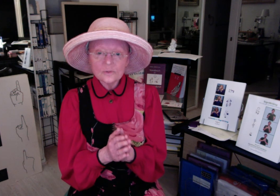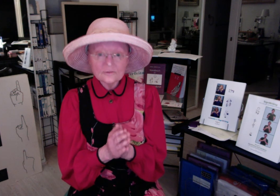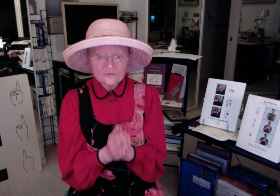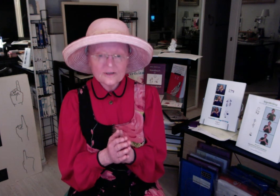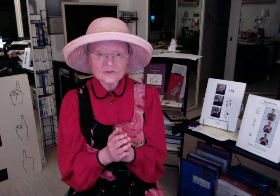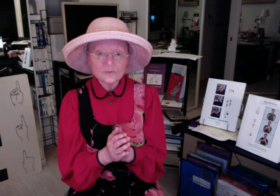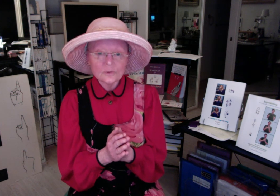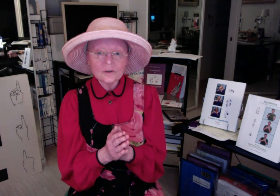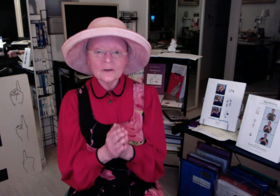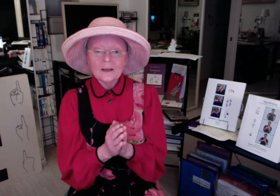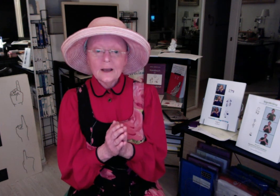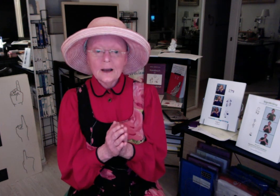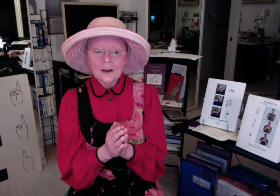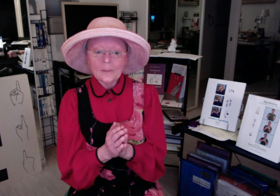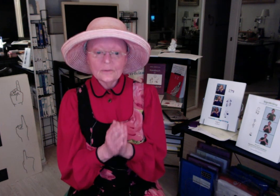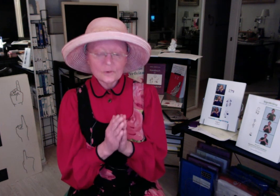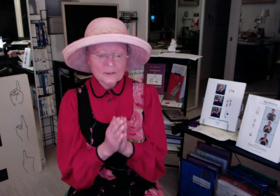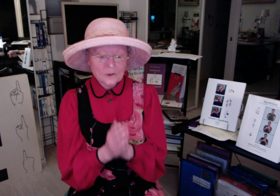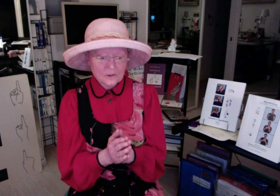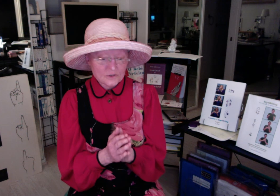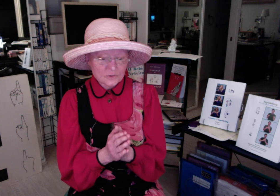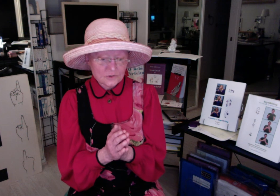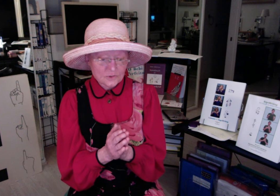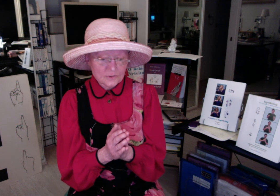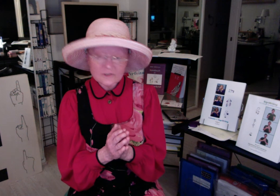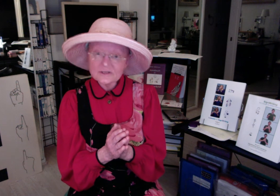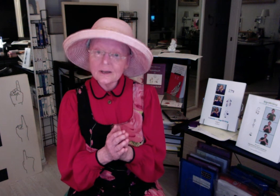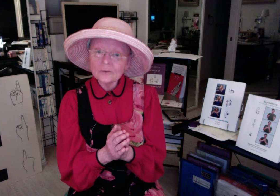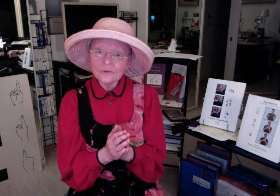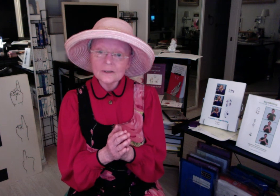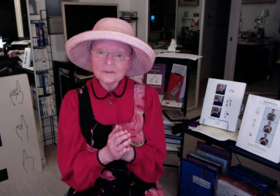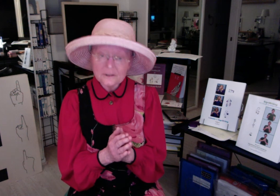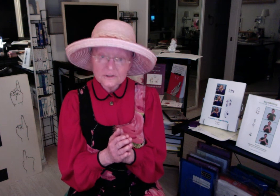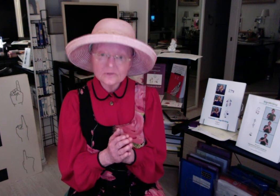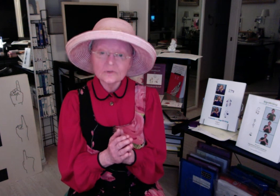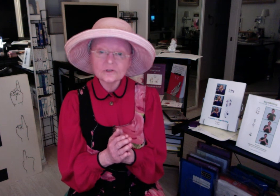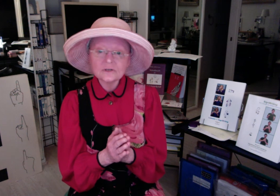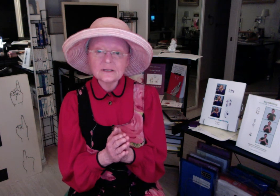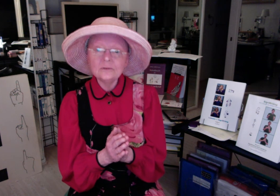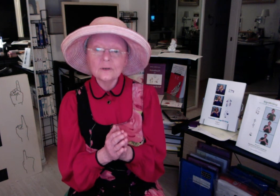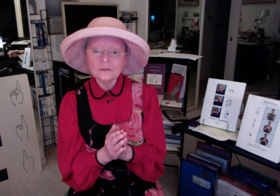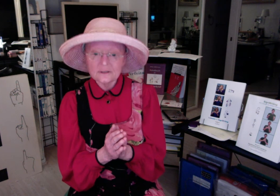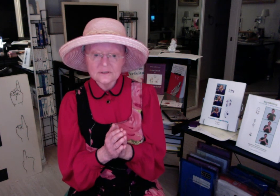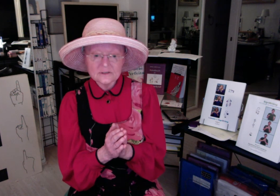Facebook. You can also join the SignWriting List which is an email list and